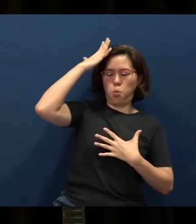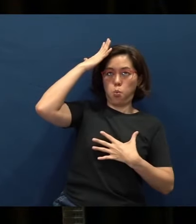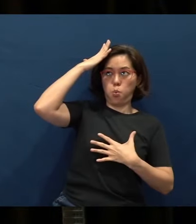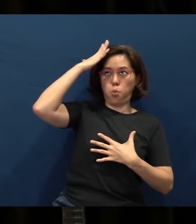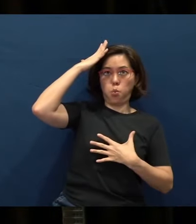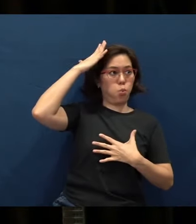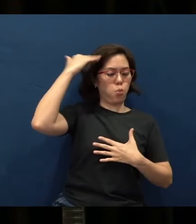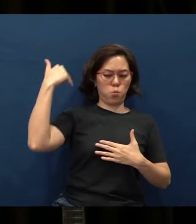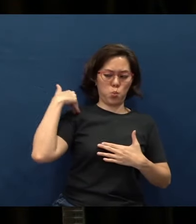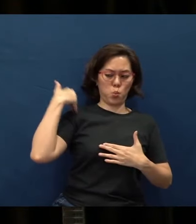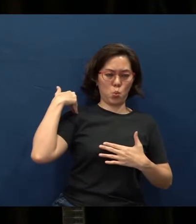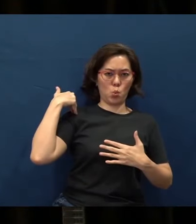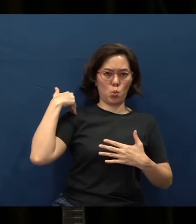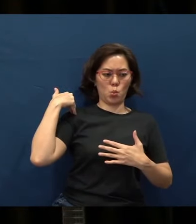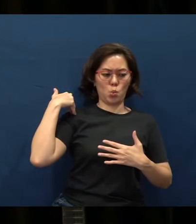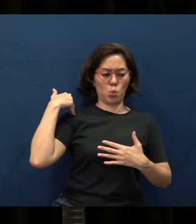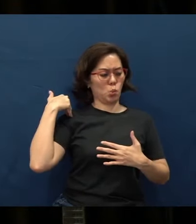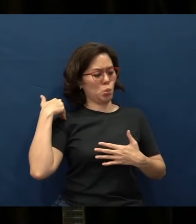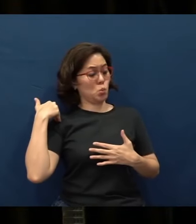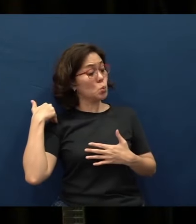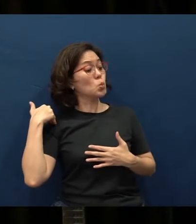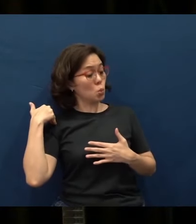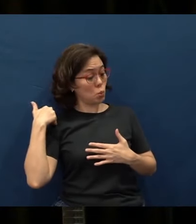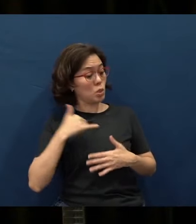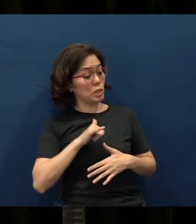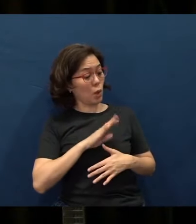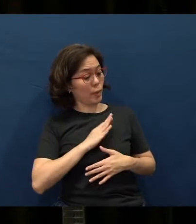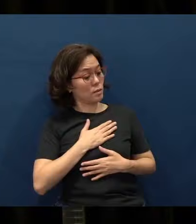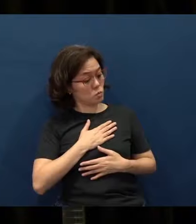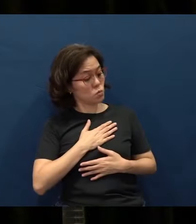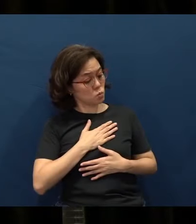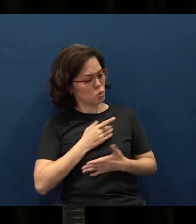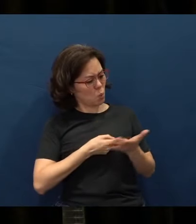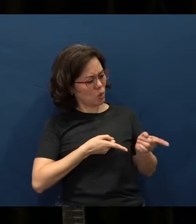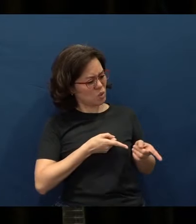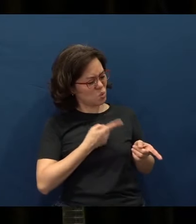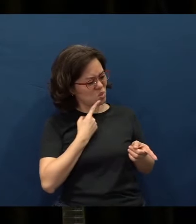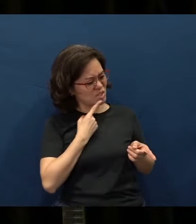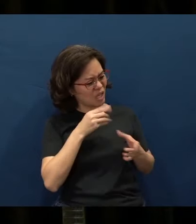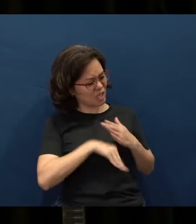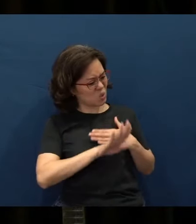and prompted me and He asked me: “Yeow Beng, what did you just say in your mind?